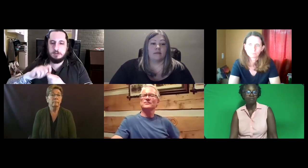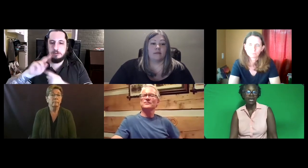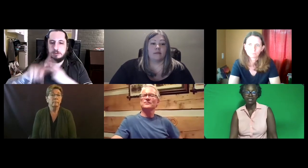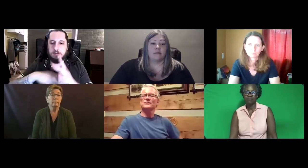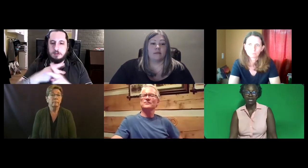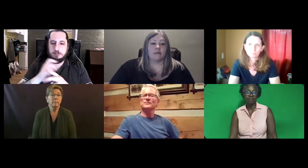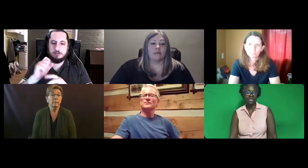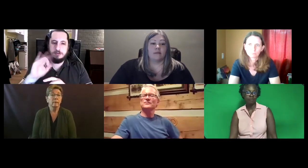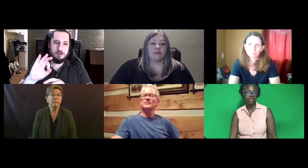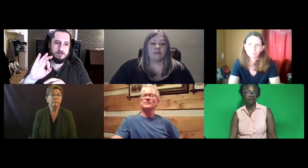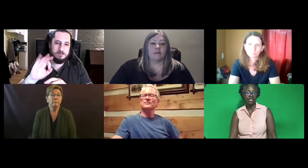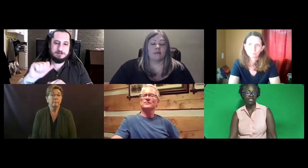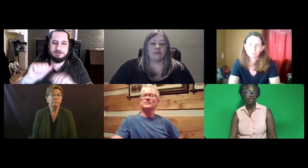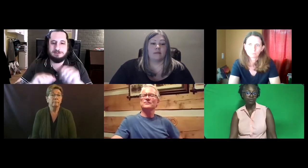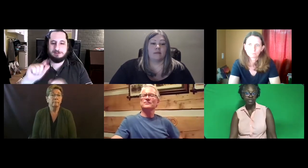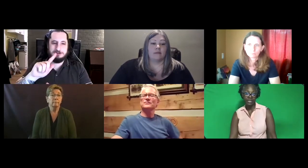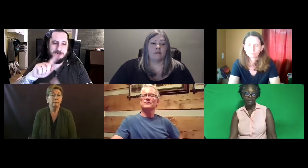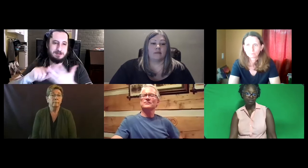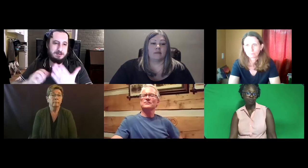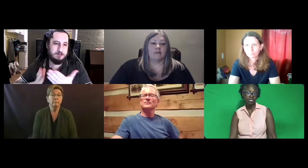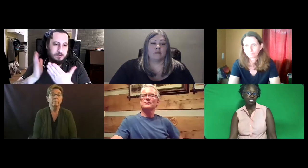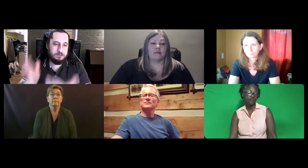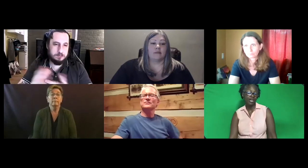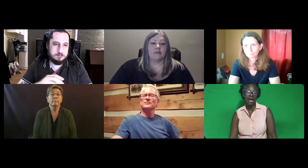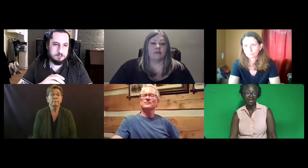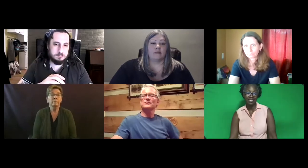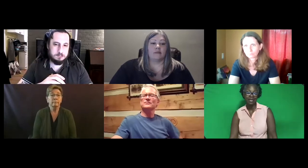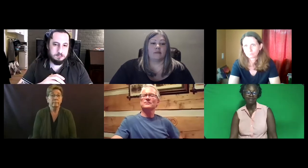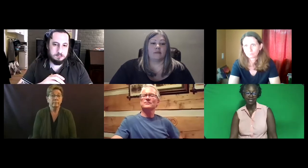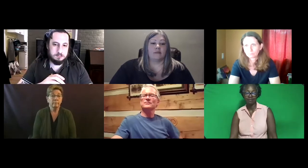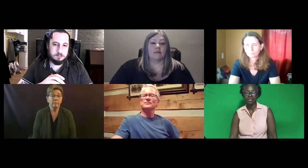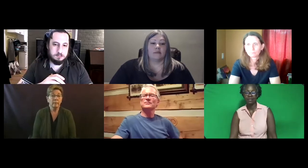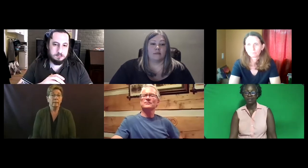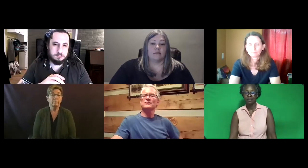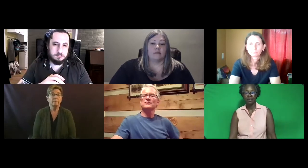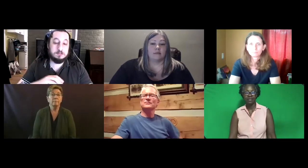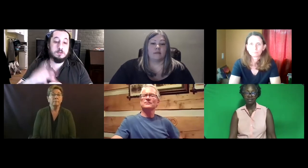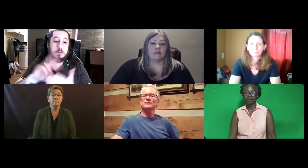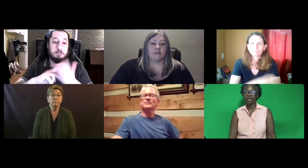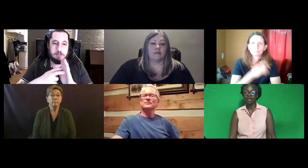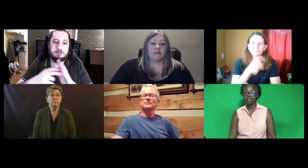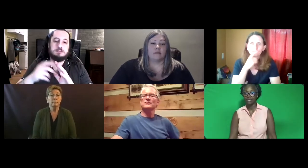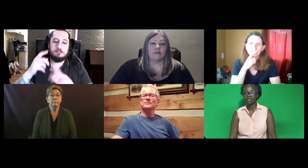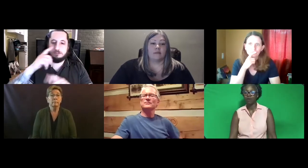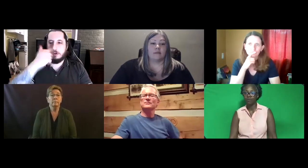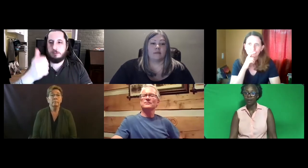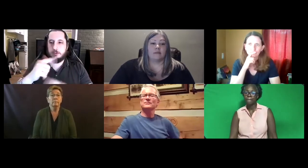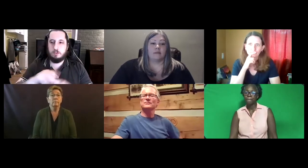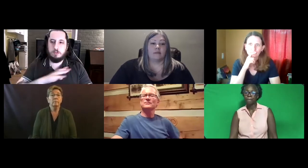I didn't recommend specific specialties or specific kinds of assessments. Just the assessment company itself.